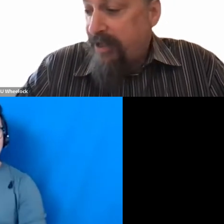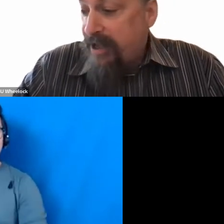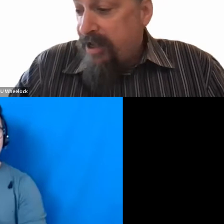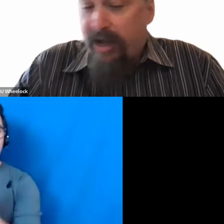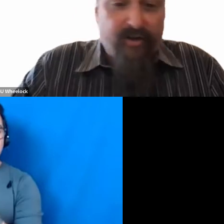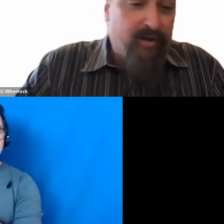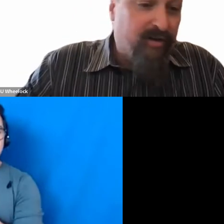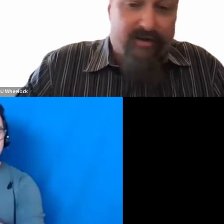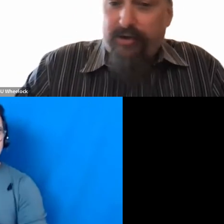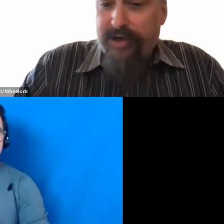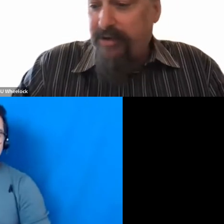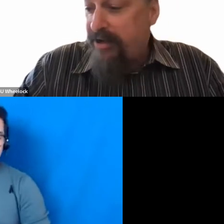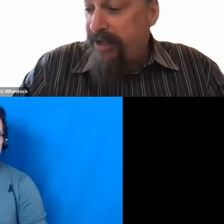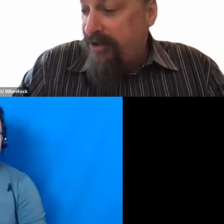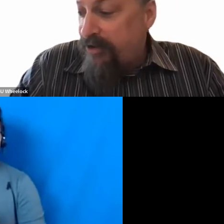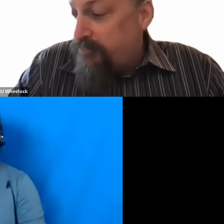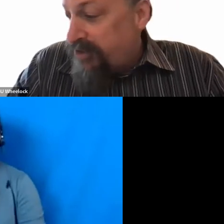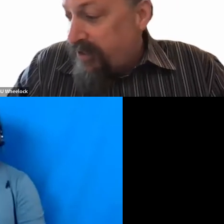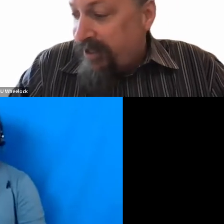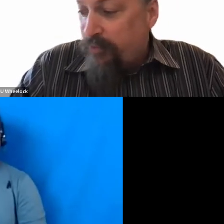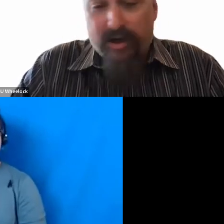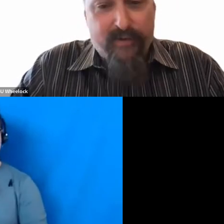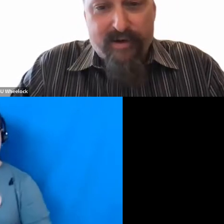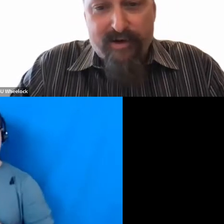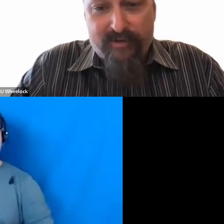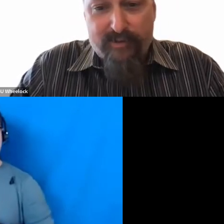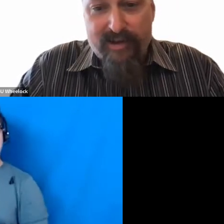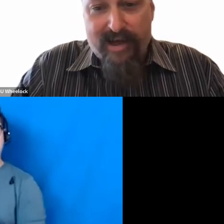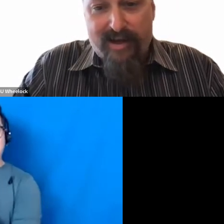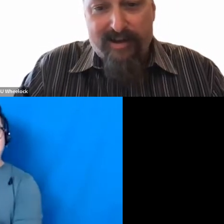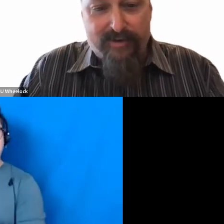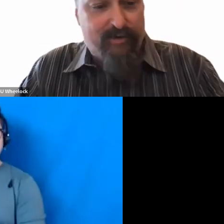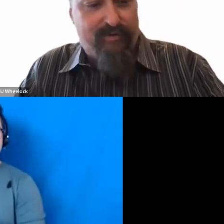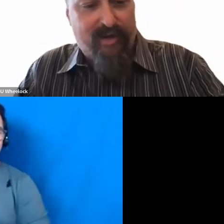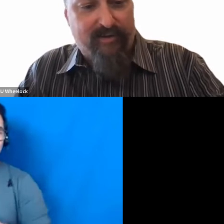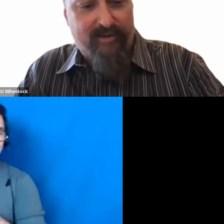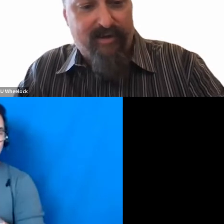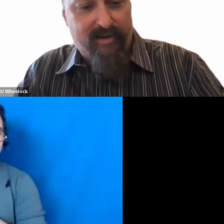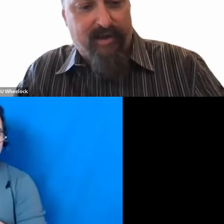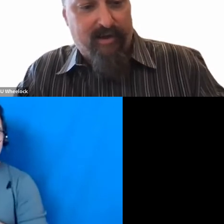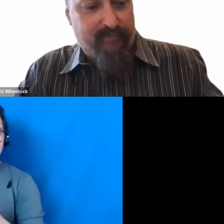I'm sure you will enjoy meeting her as much as I like working for her and I will now introduce Dr. Sarah Sayko.